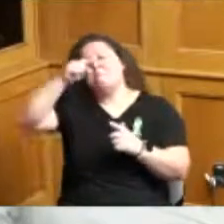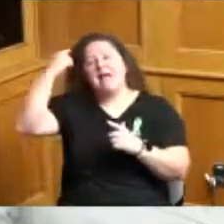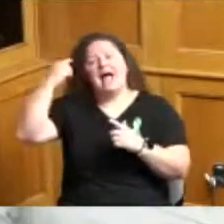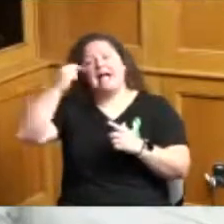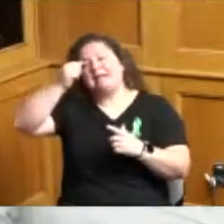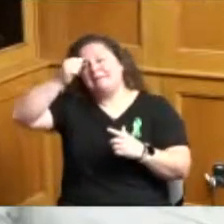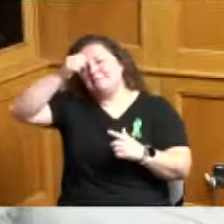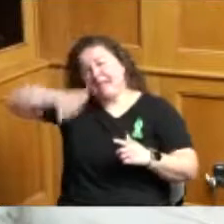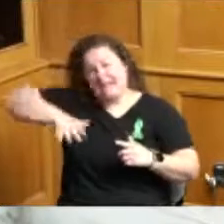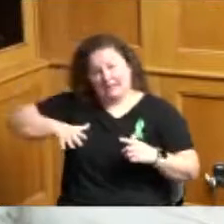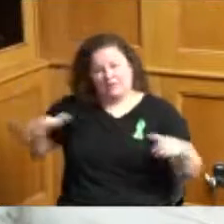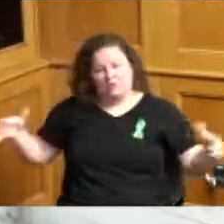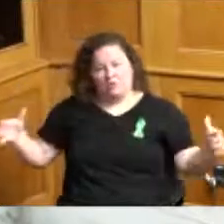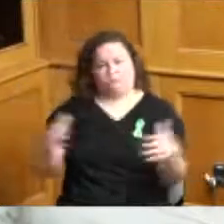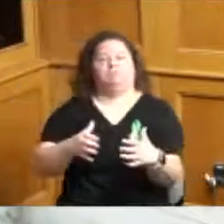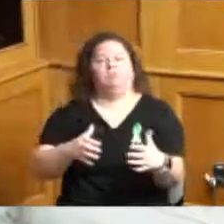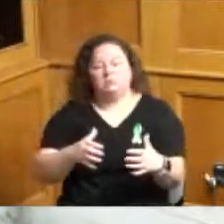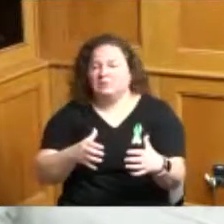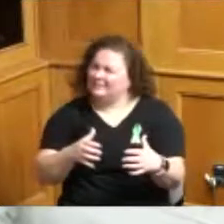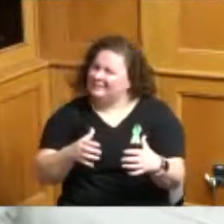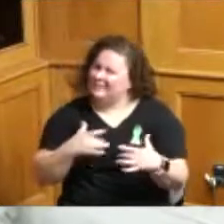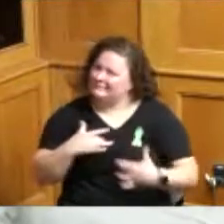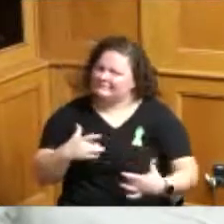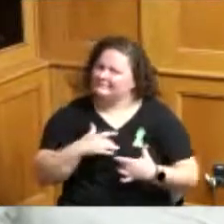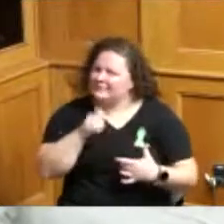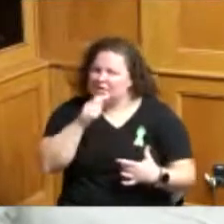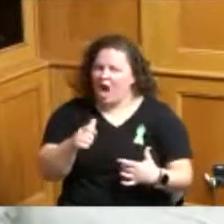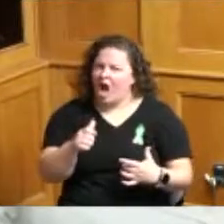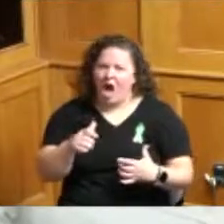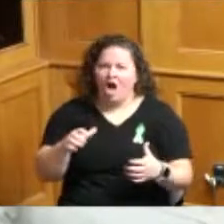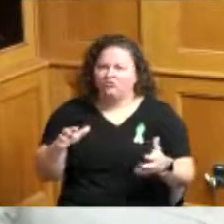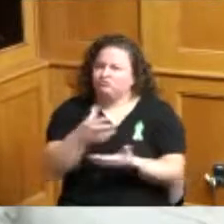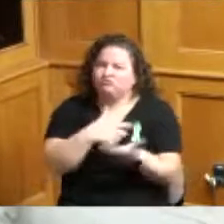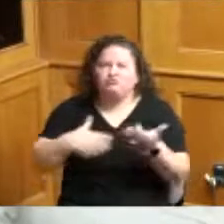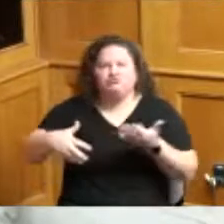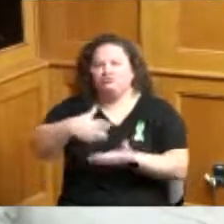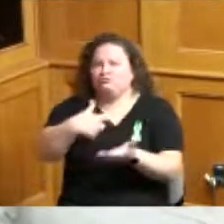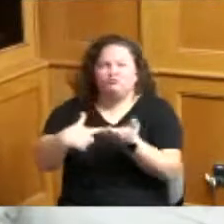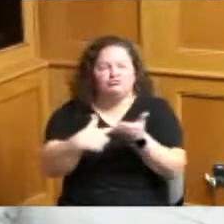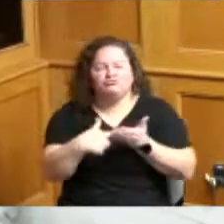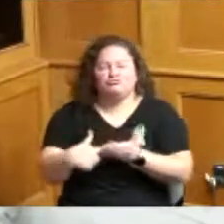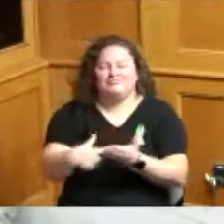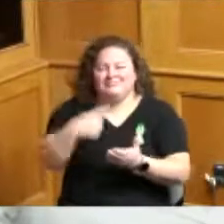get together to talk about mental health like this we want to make sure those kind of groups are not